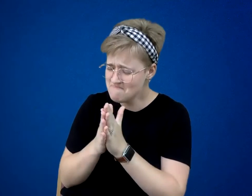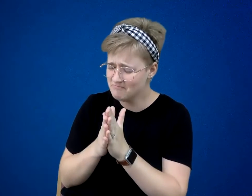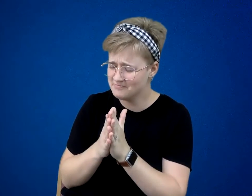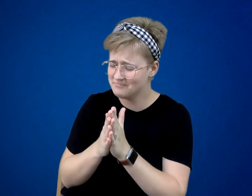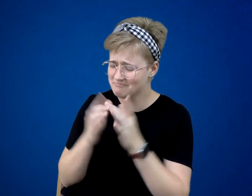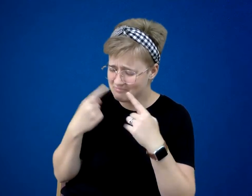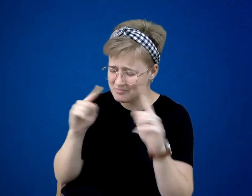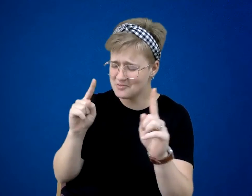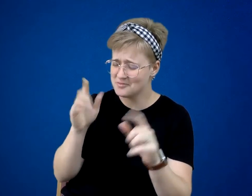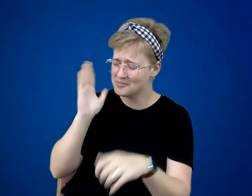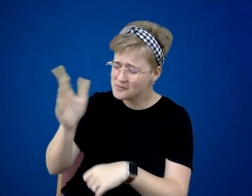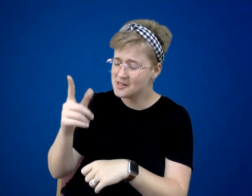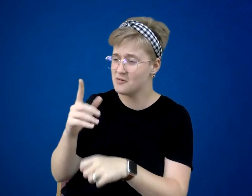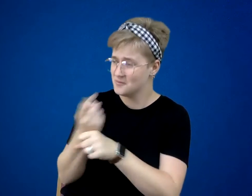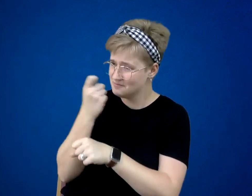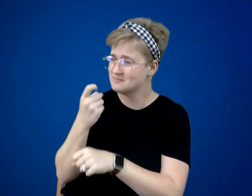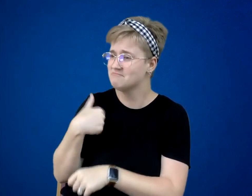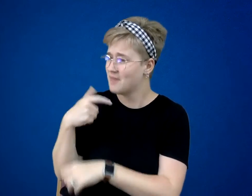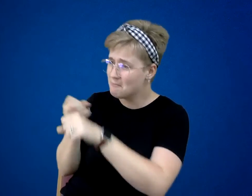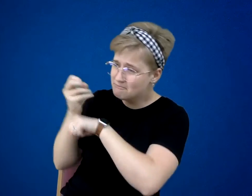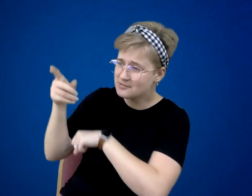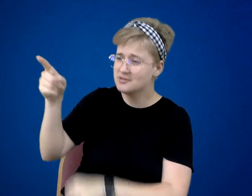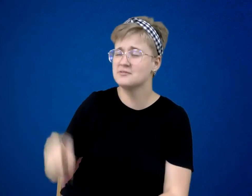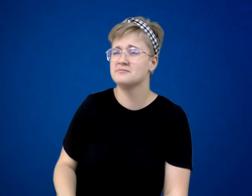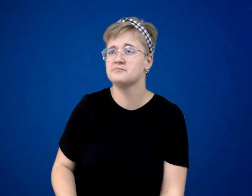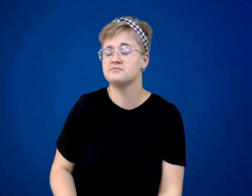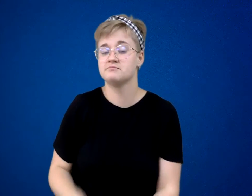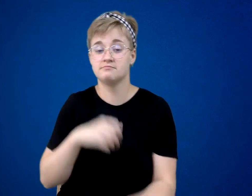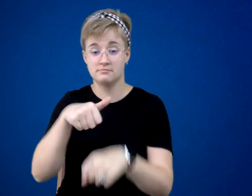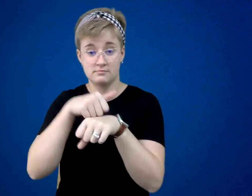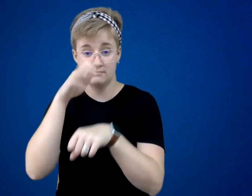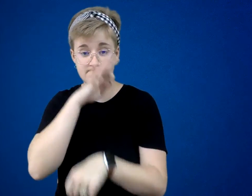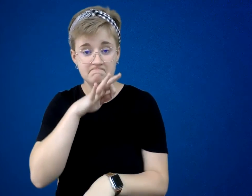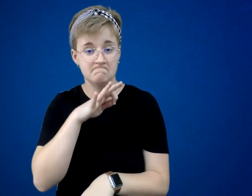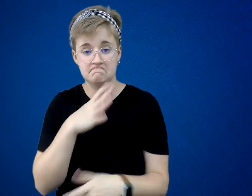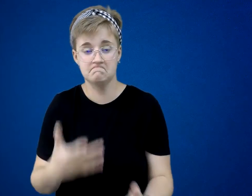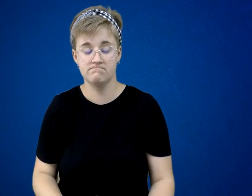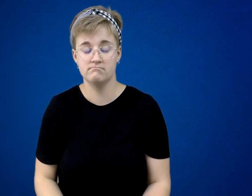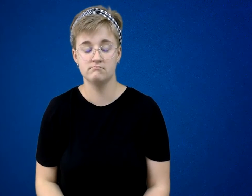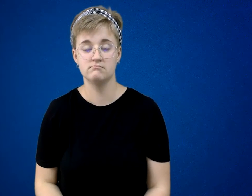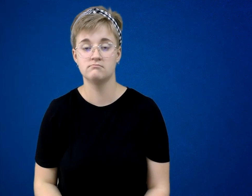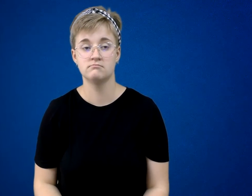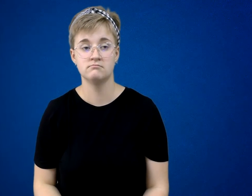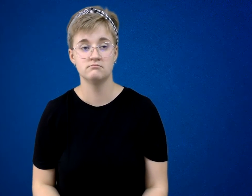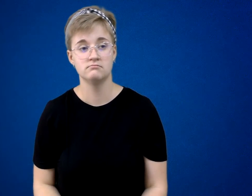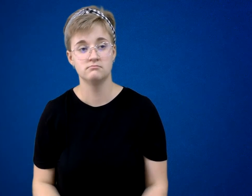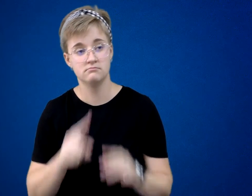I’m gonna beat you.” Stone Fox remained motionless. And silent.